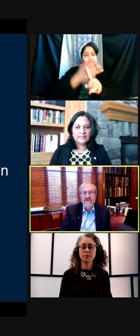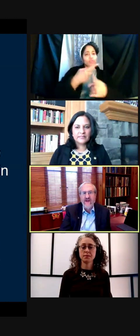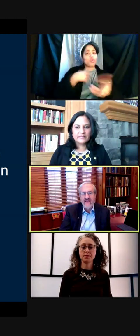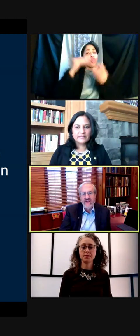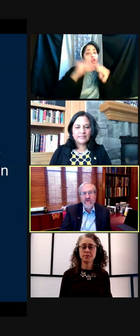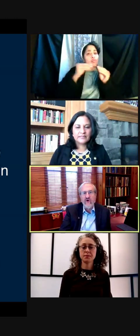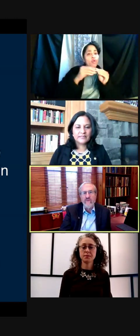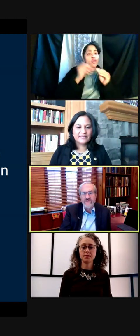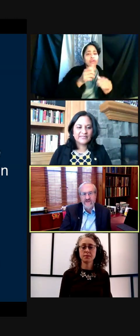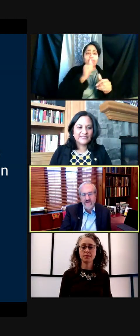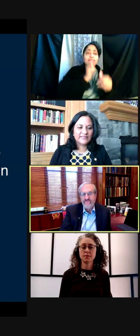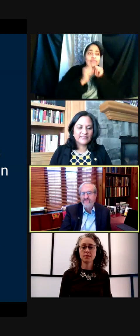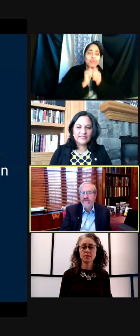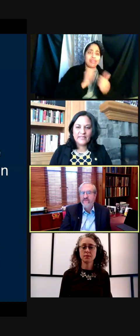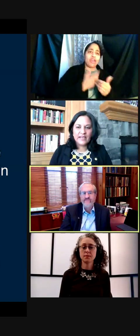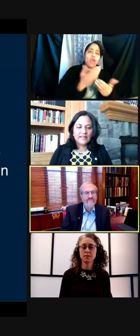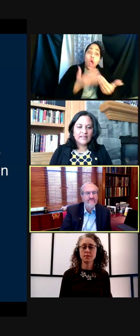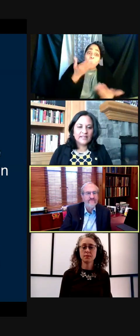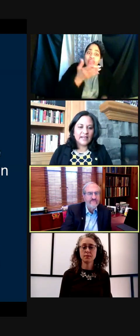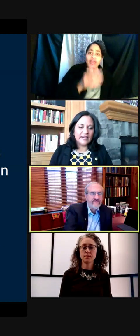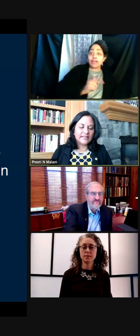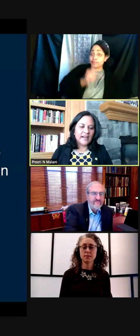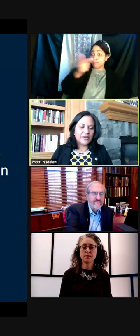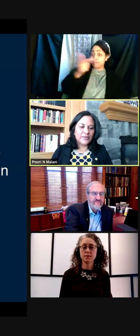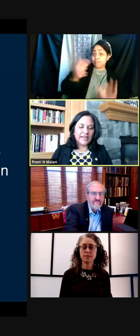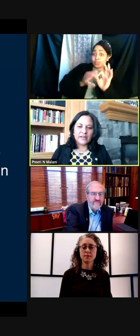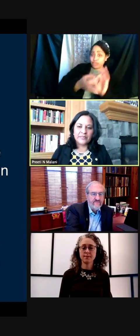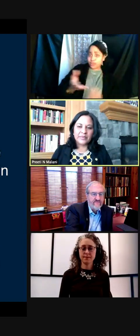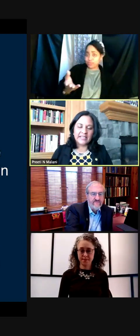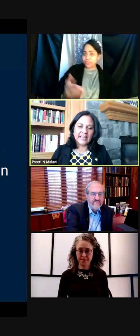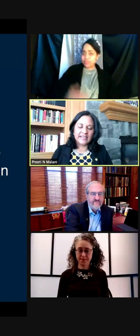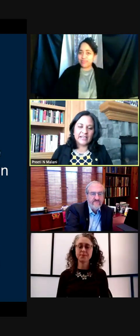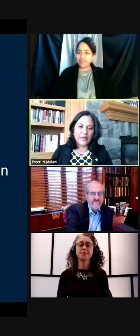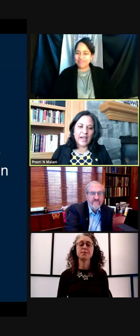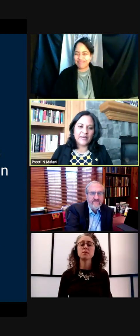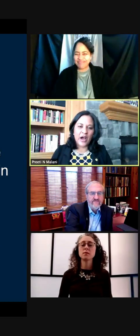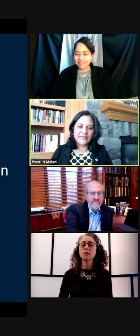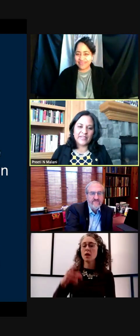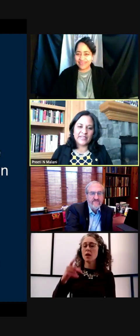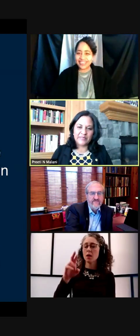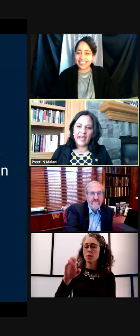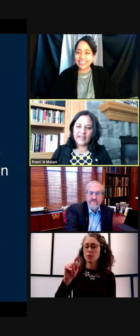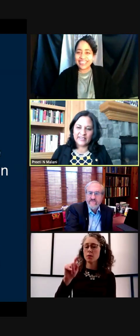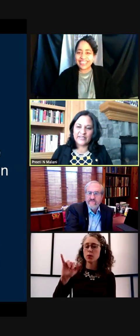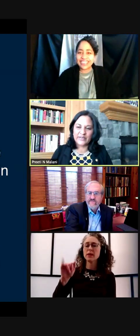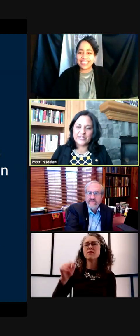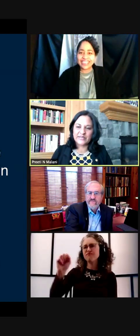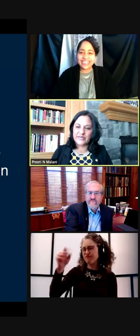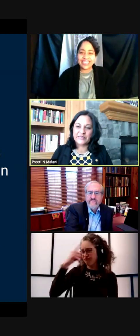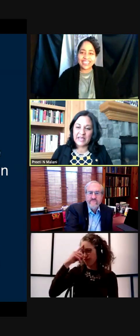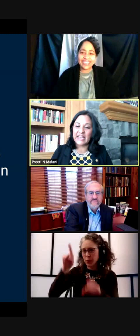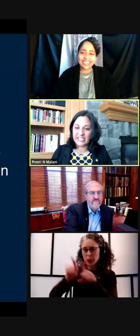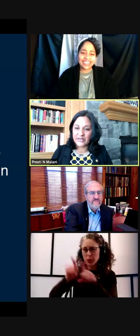So hang in there, we're almost there. Yeah, I agree completely. And I often think back to those meetings,